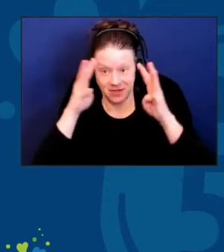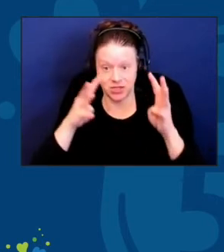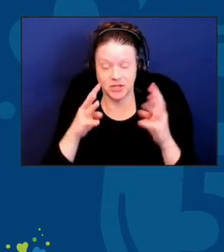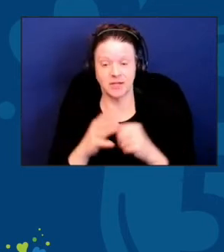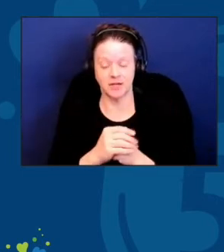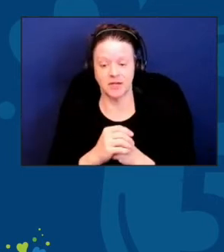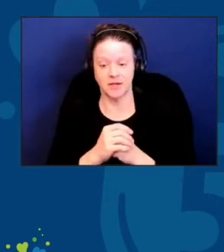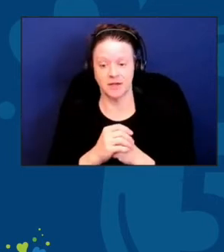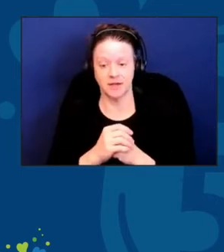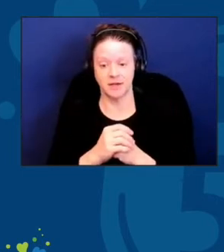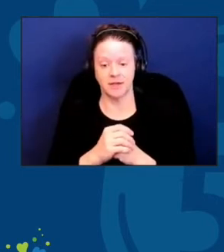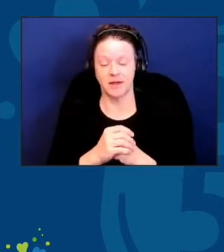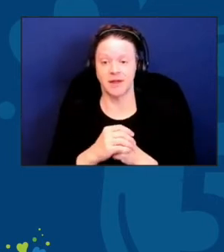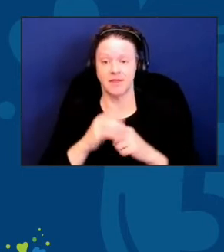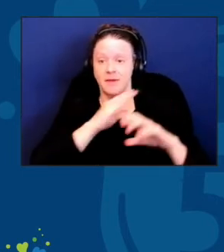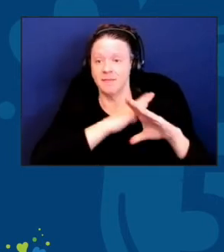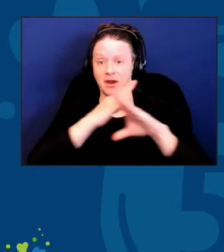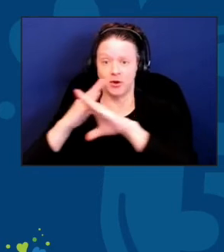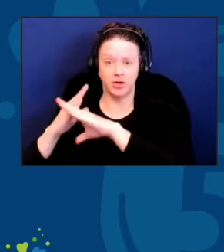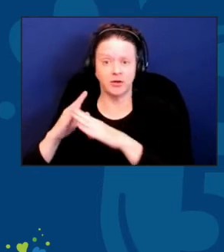the barriers that are in front of us.